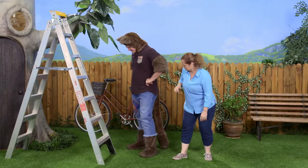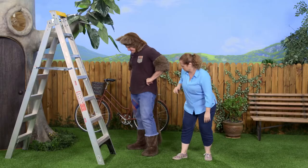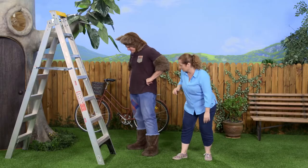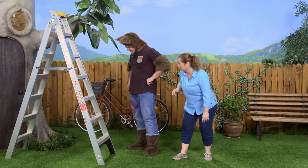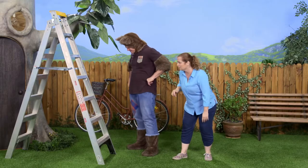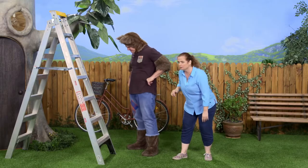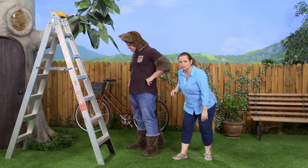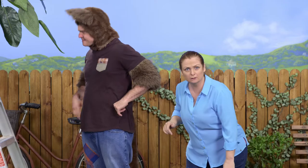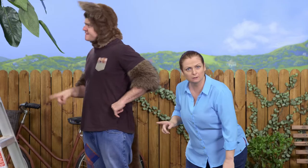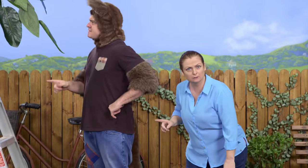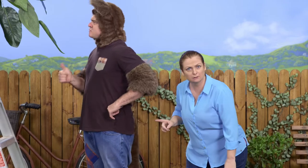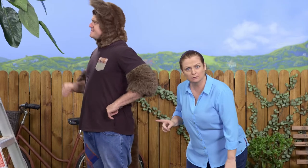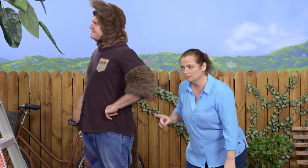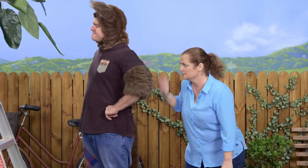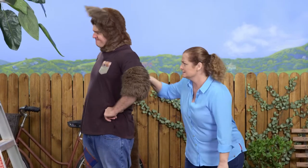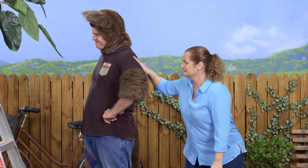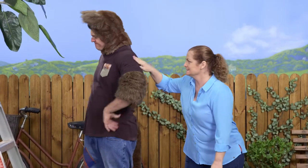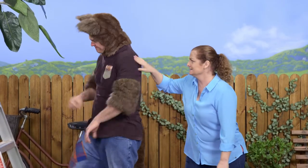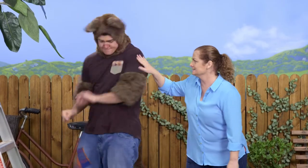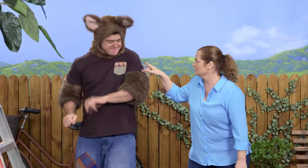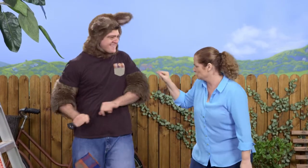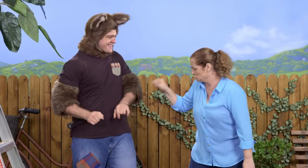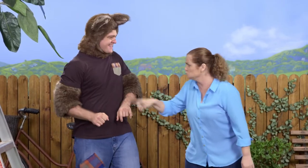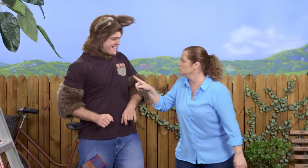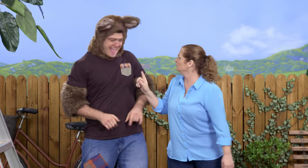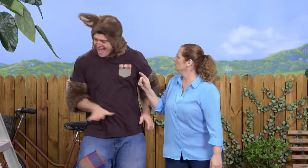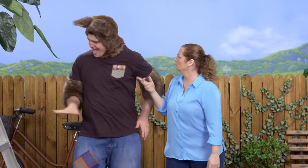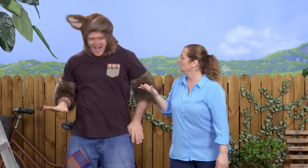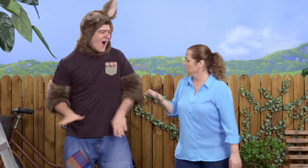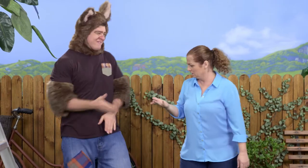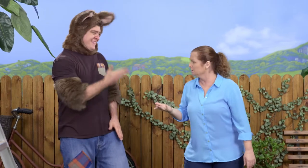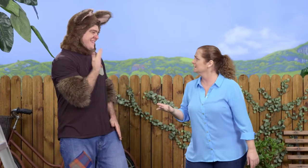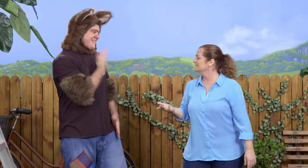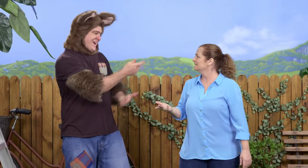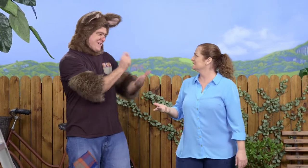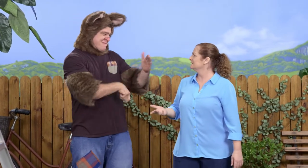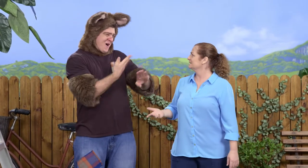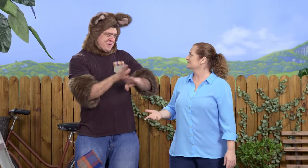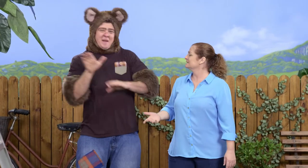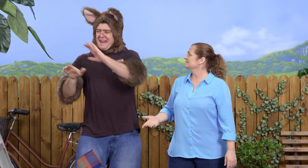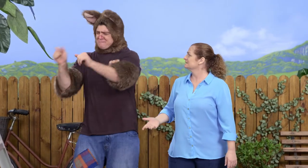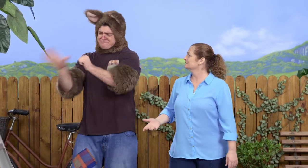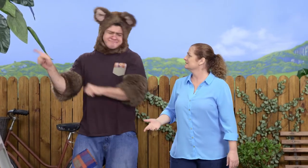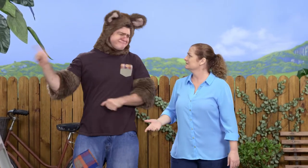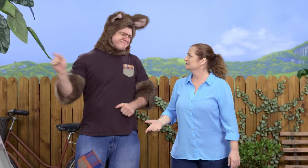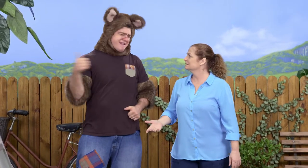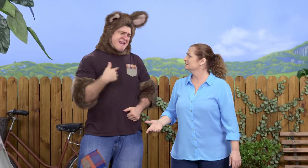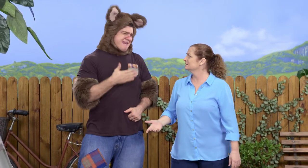Oh! Possum... What are you doing with the ladder? Oh, thank you so much for buying this new ladder.